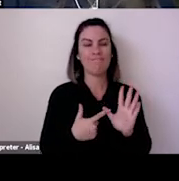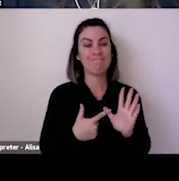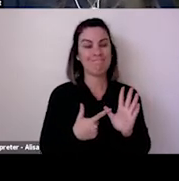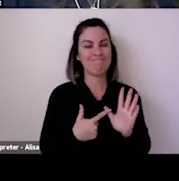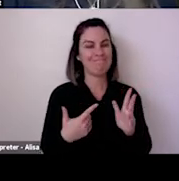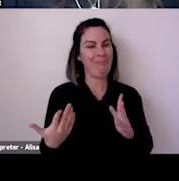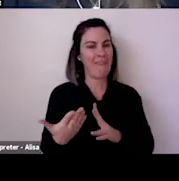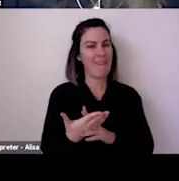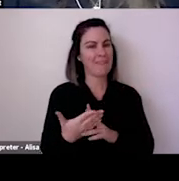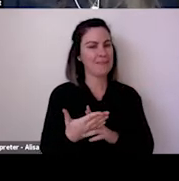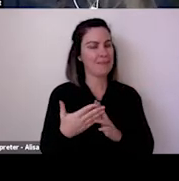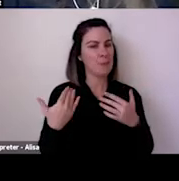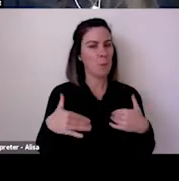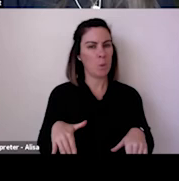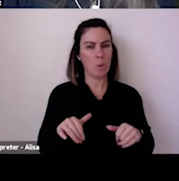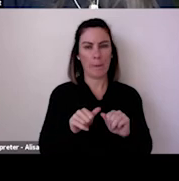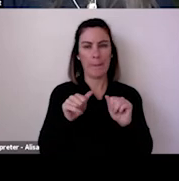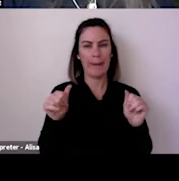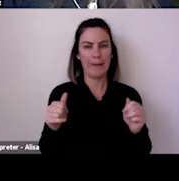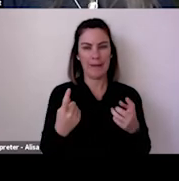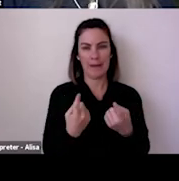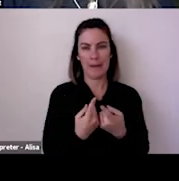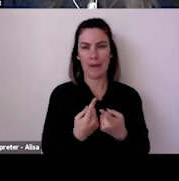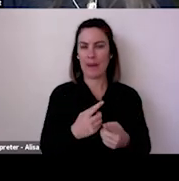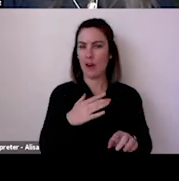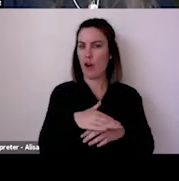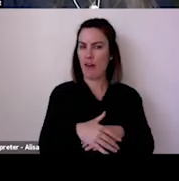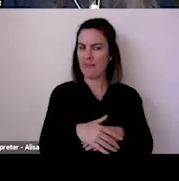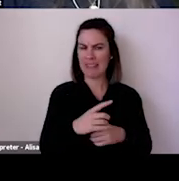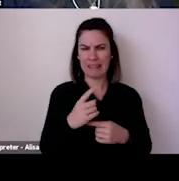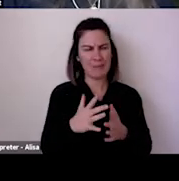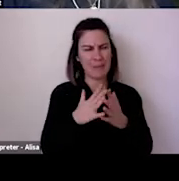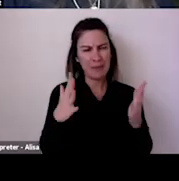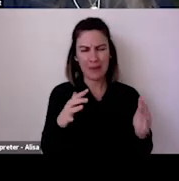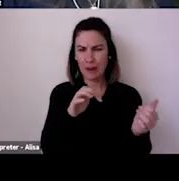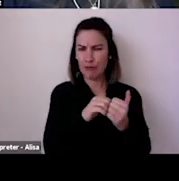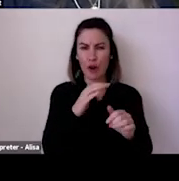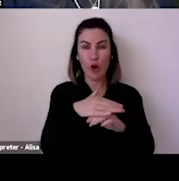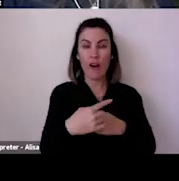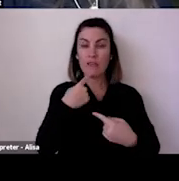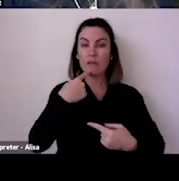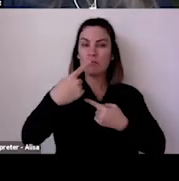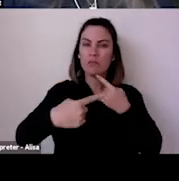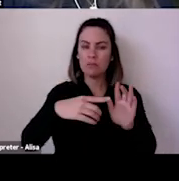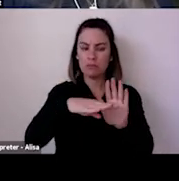of your audience and thinking about how both your reopening plans and policies and also your communications speak to those segments.